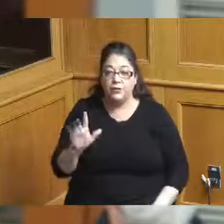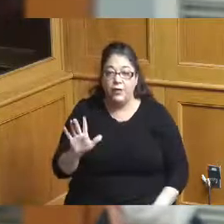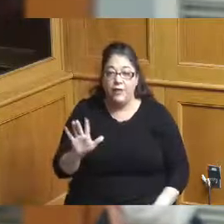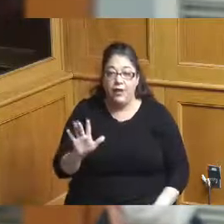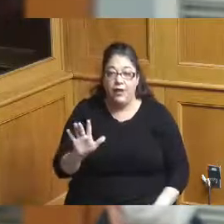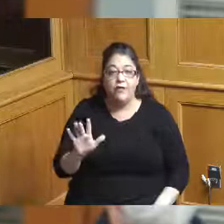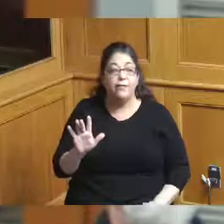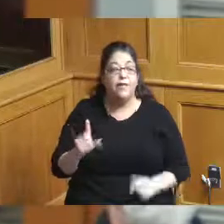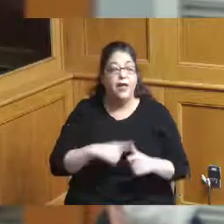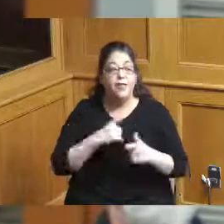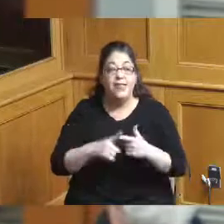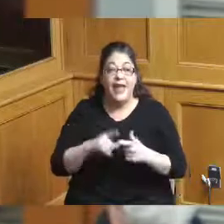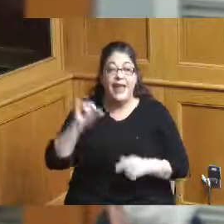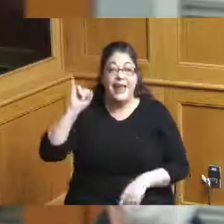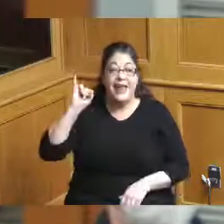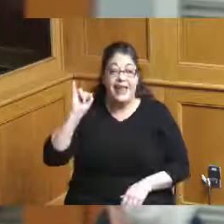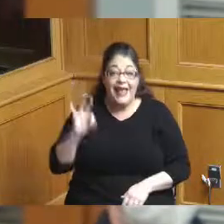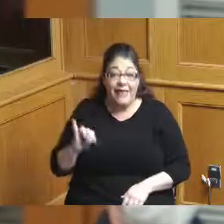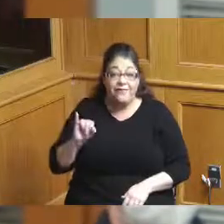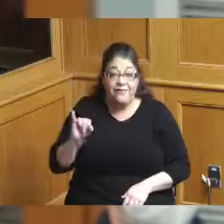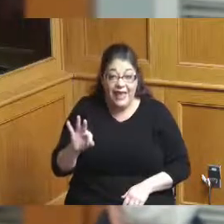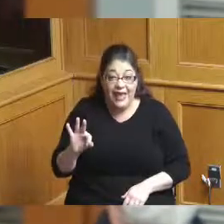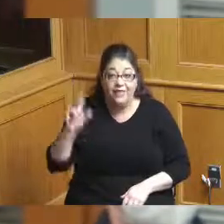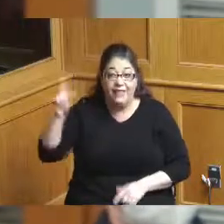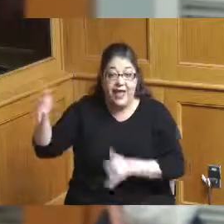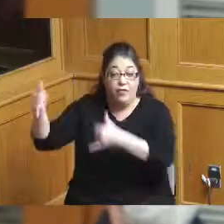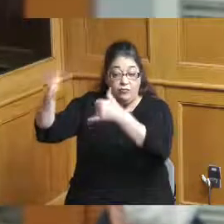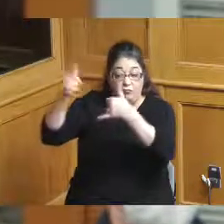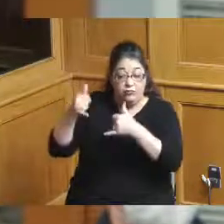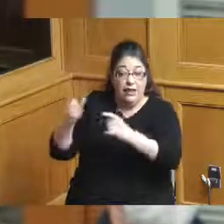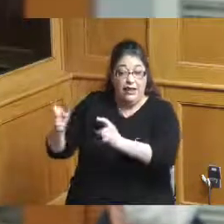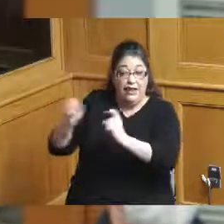we are awarded and they're going to make that decision here in the next few months Cincinnati